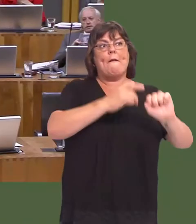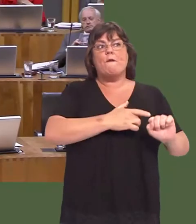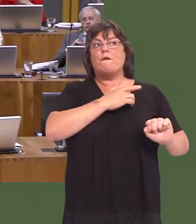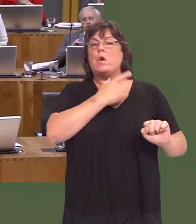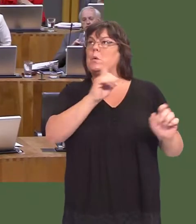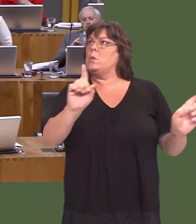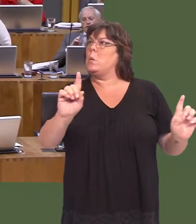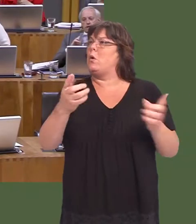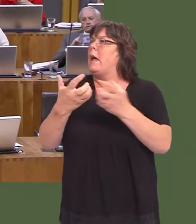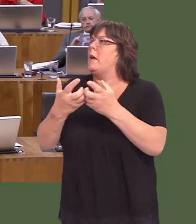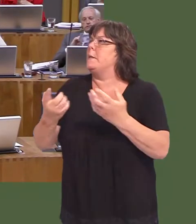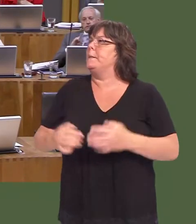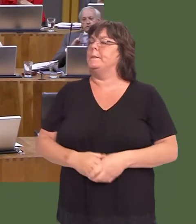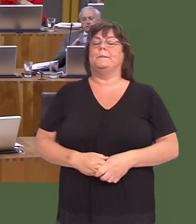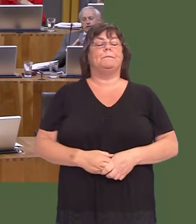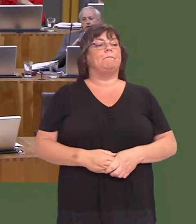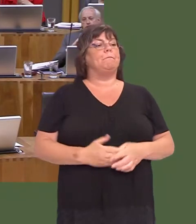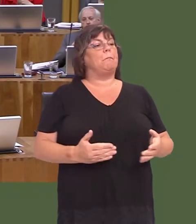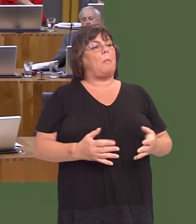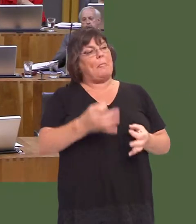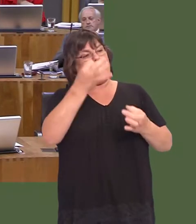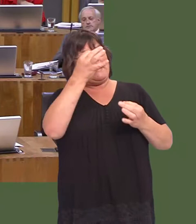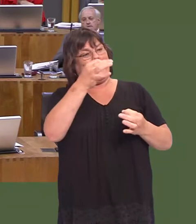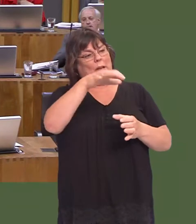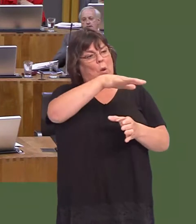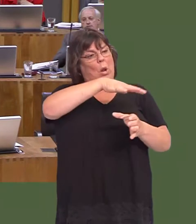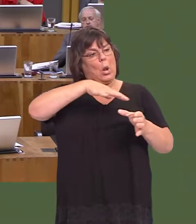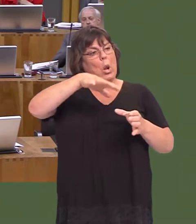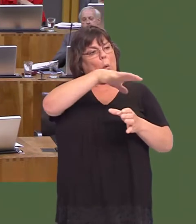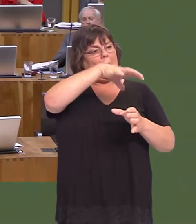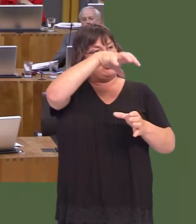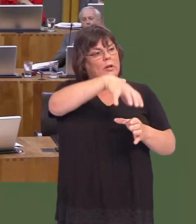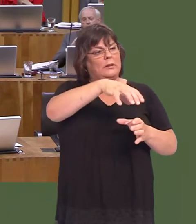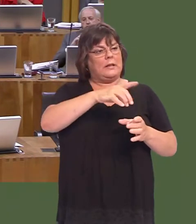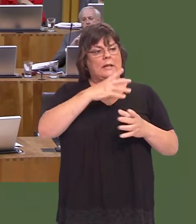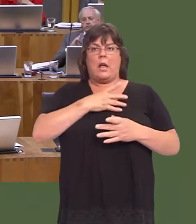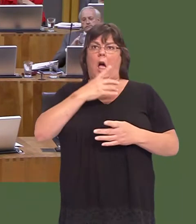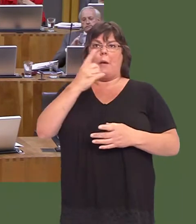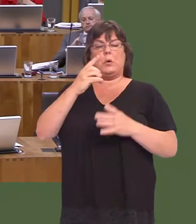Carwyn Jones: Well, ultimately, the final decision on the exact location of any prison is a matter for the Ministry of Justice and not for Welsh Government.